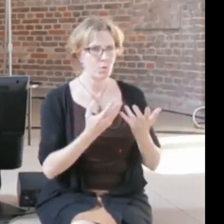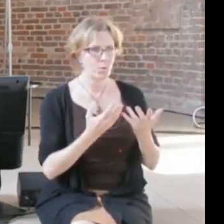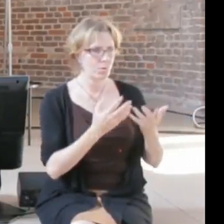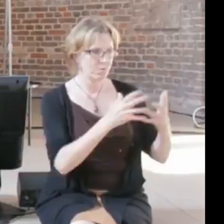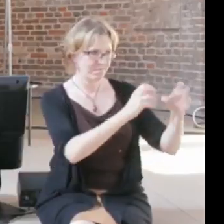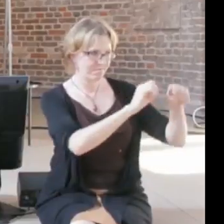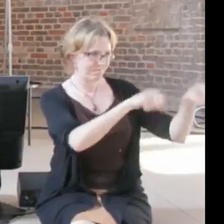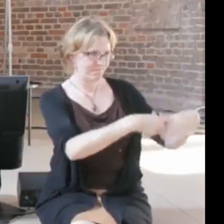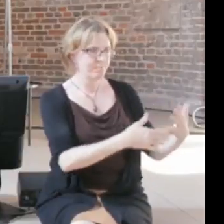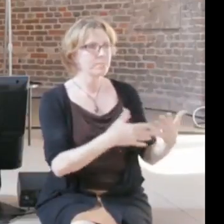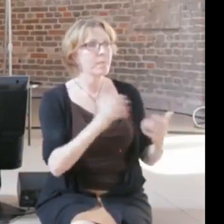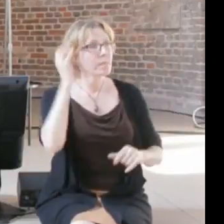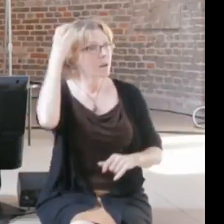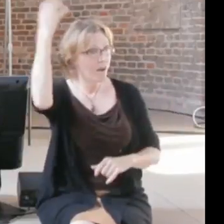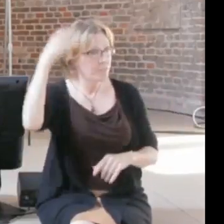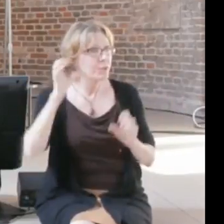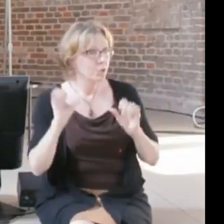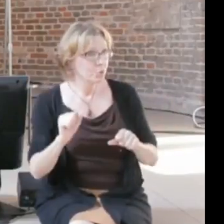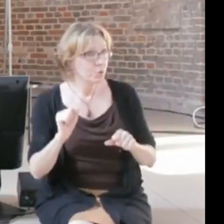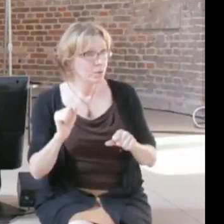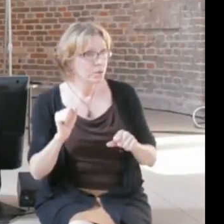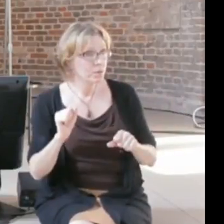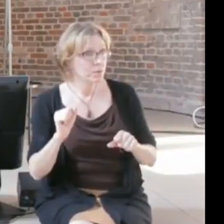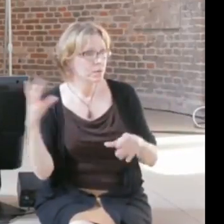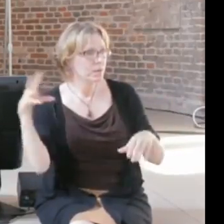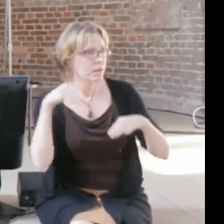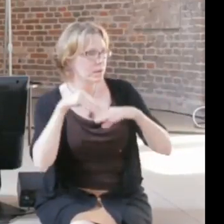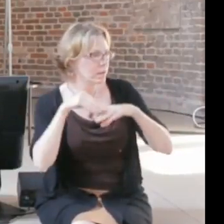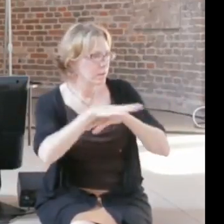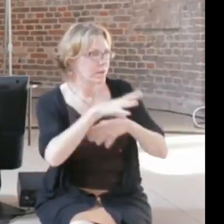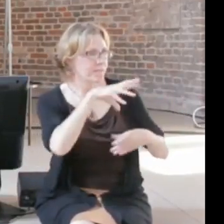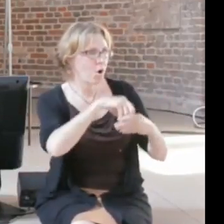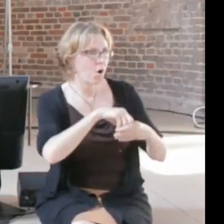the government could or should have an opinion, they don't have an opinion, and I think the